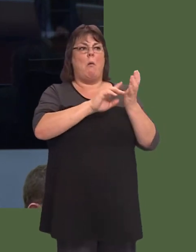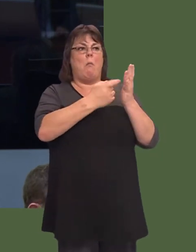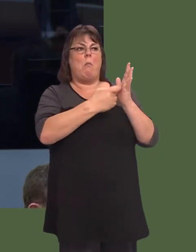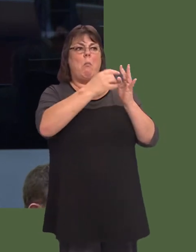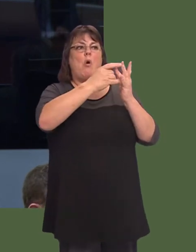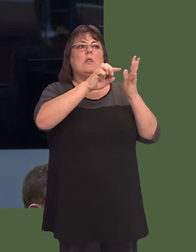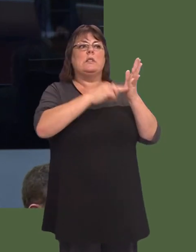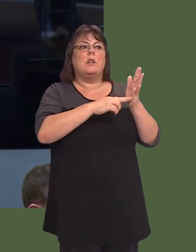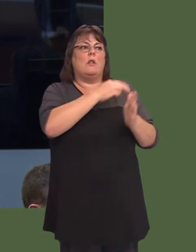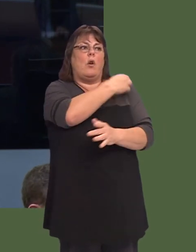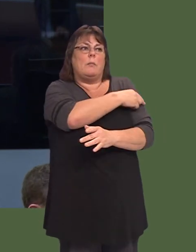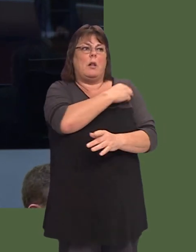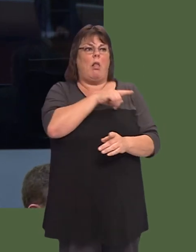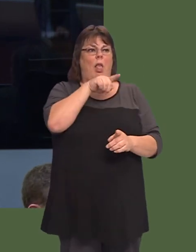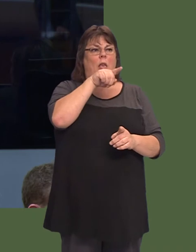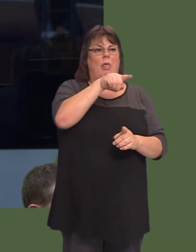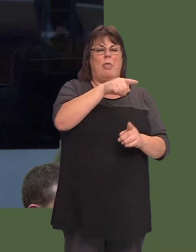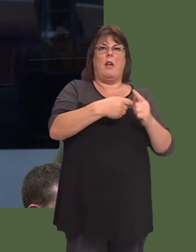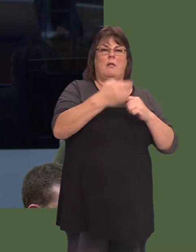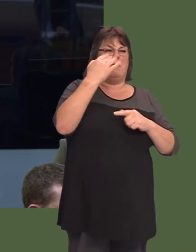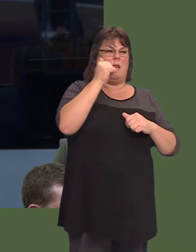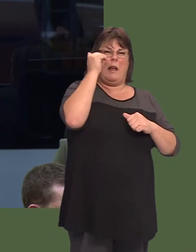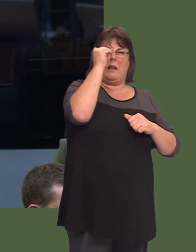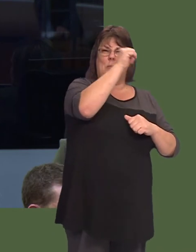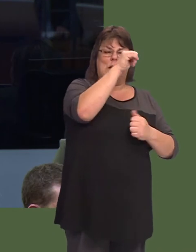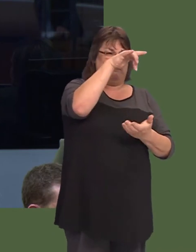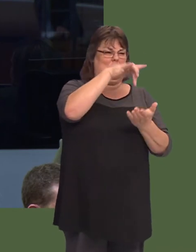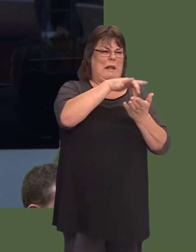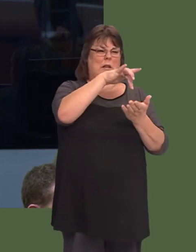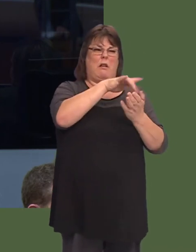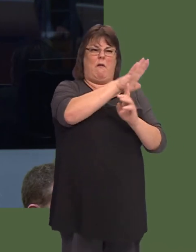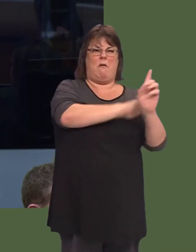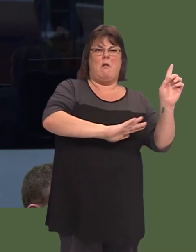arbenigedd, a hefyd amcanion y fargen ddinesig yn Abertawe syín edrych i ddatblygu swyddi